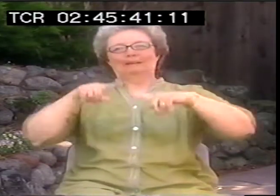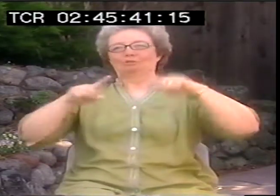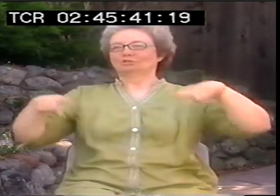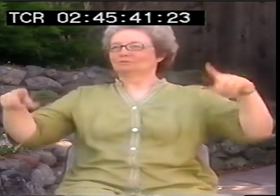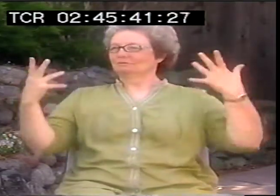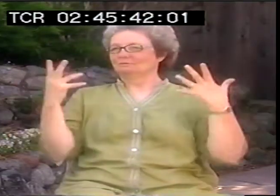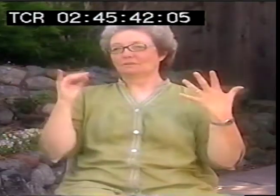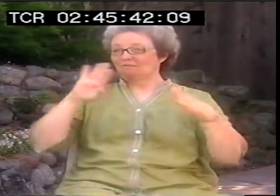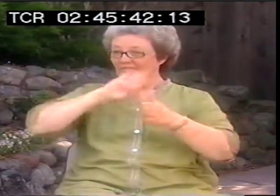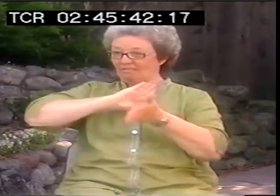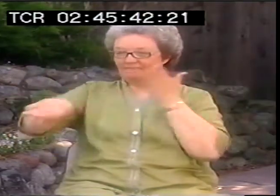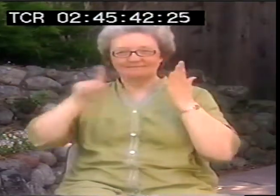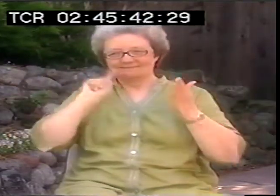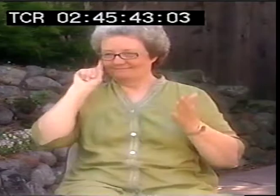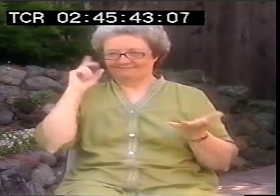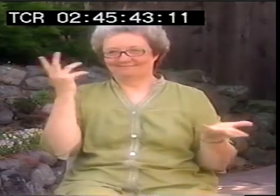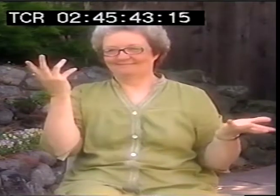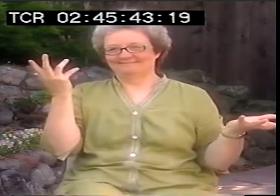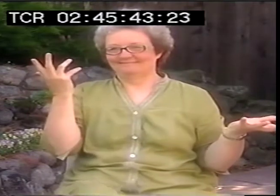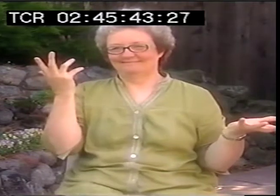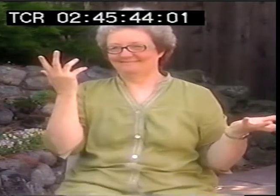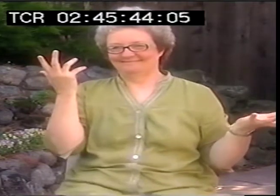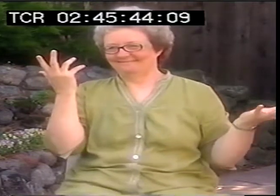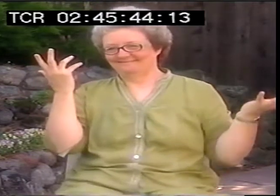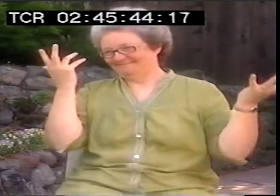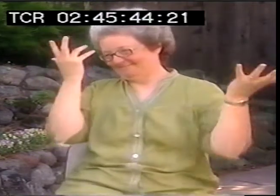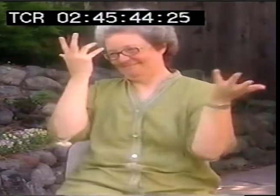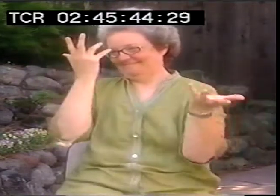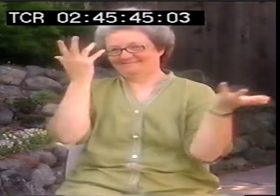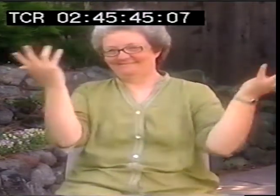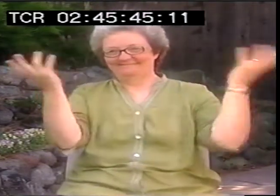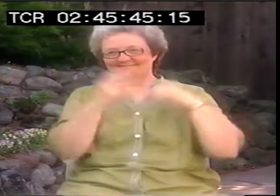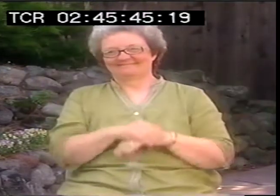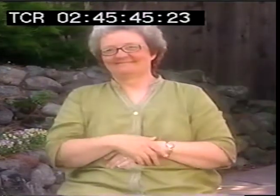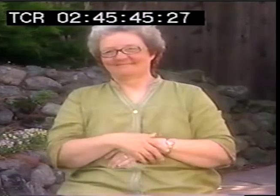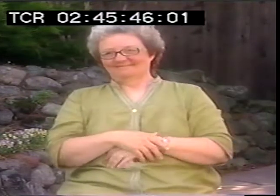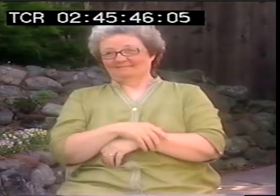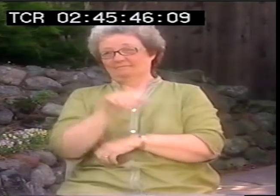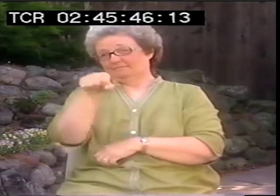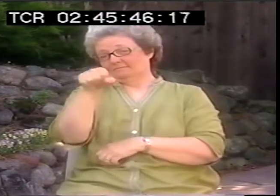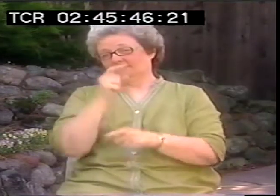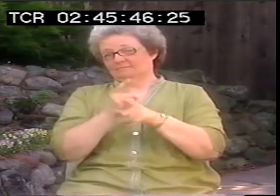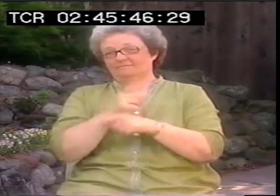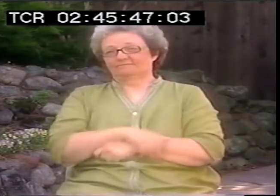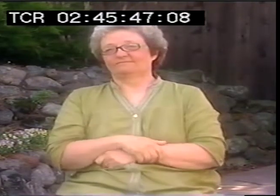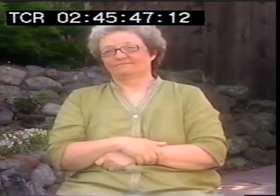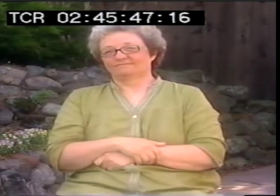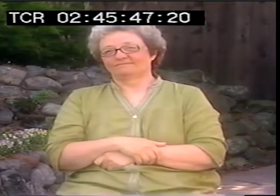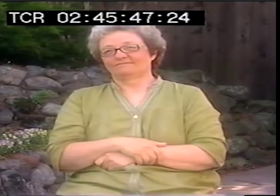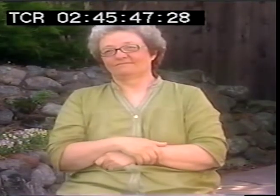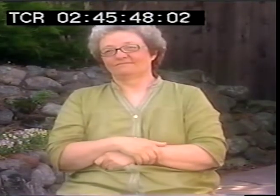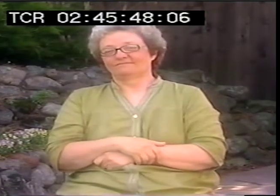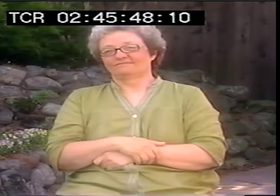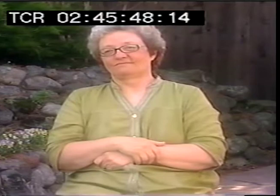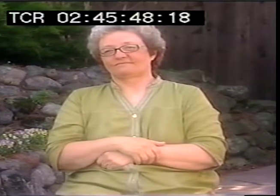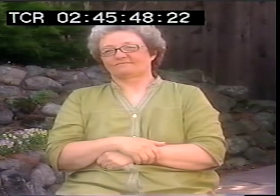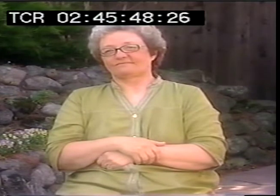So in comparing Deaf people to these other groups we find that we are, indeed, unique. And our presence must be maintained on this earth, to contribute to diversity.